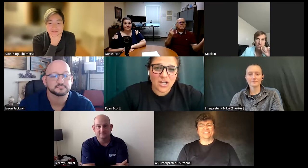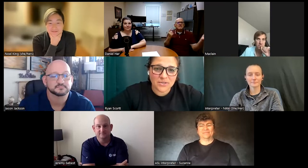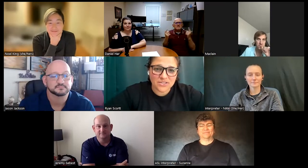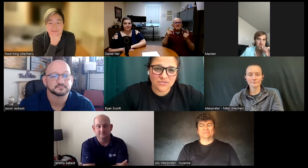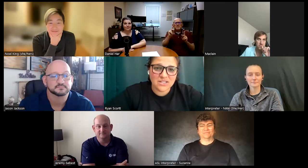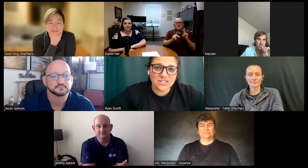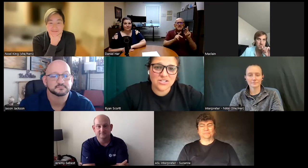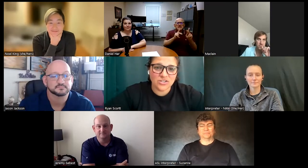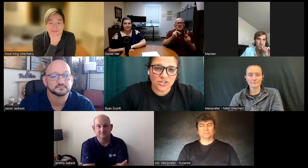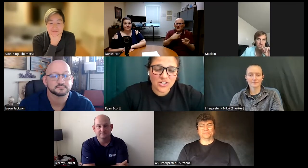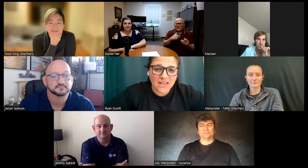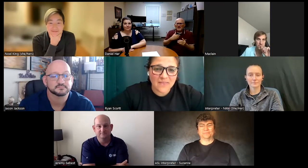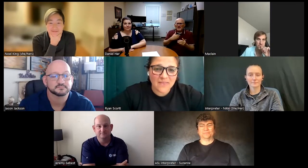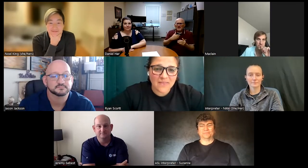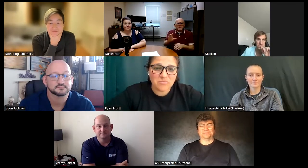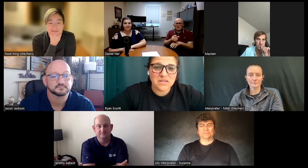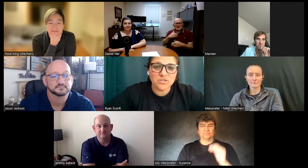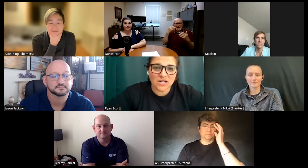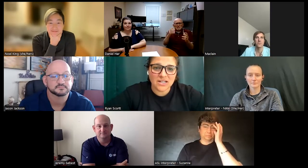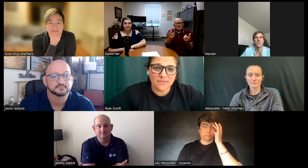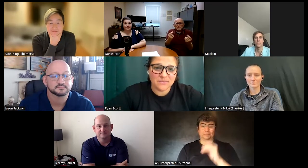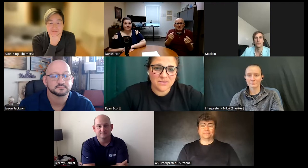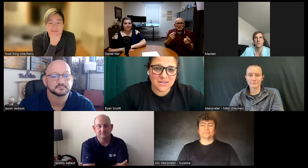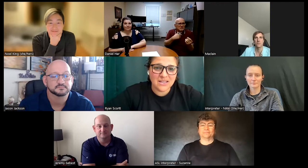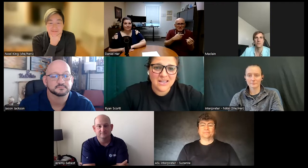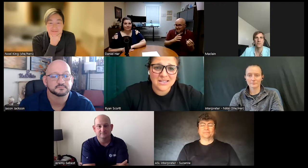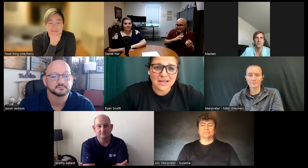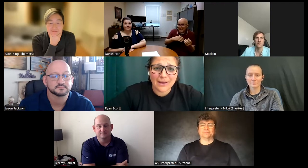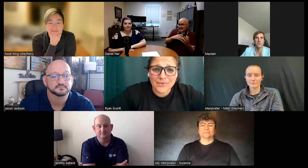opportunities to learn and then people started coming up to me saying I don't